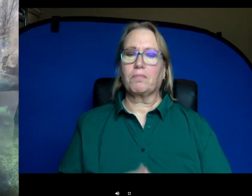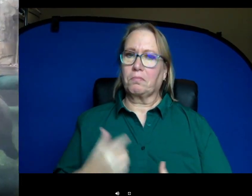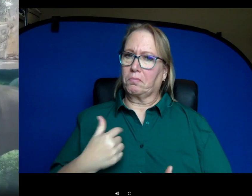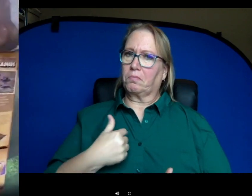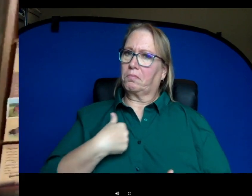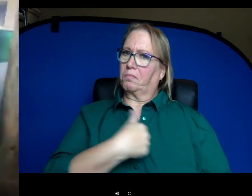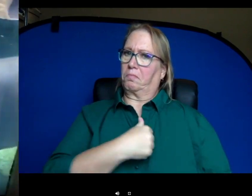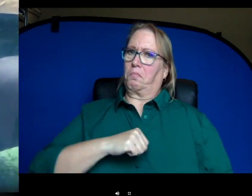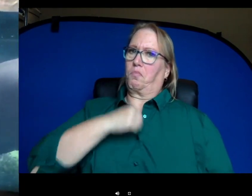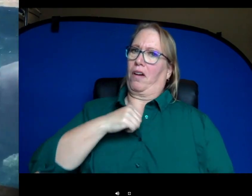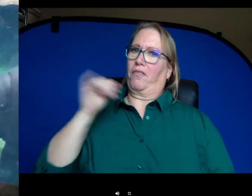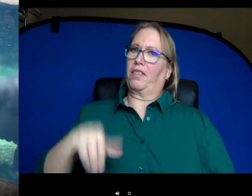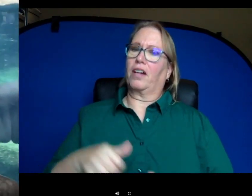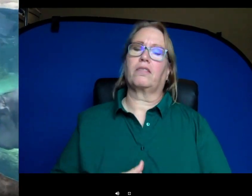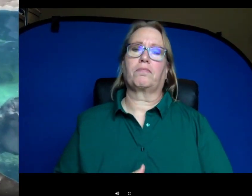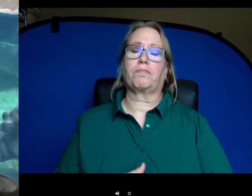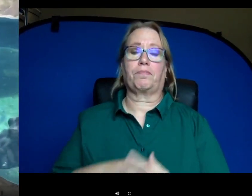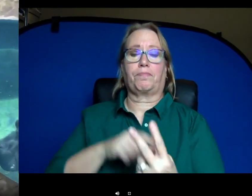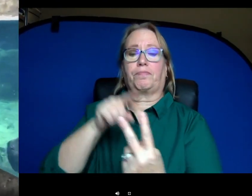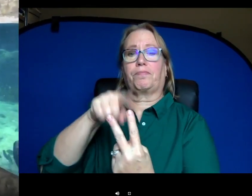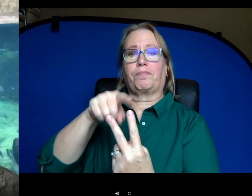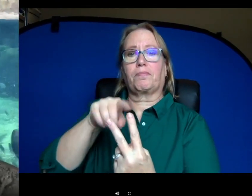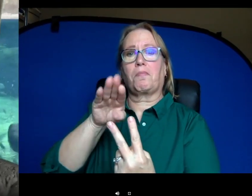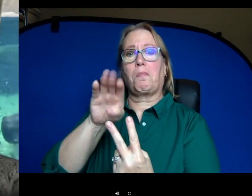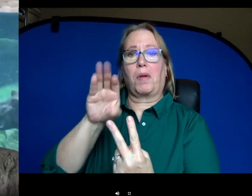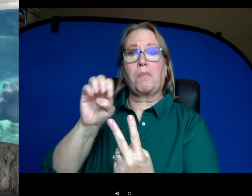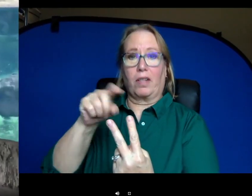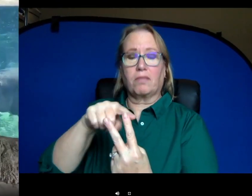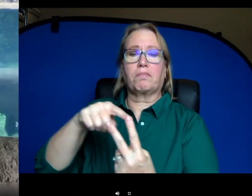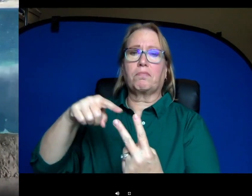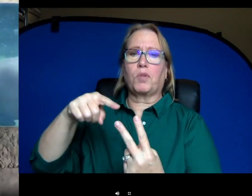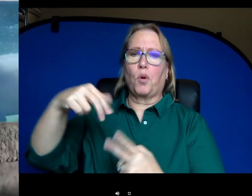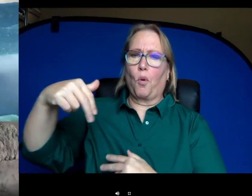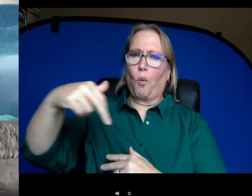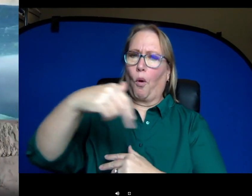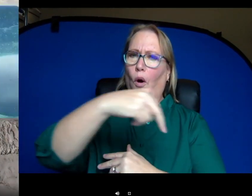proud of. While Bibi here is walking across the ground I wanted to mention,